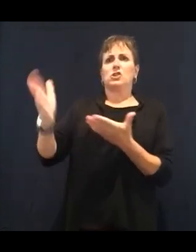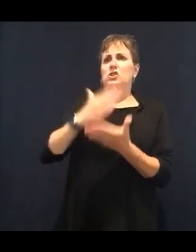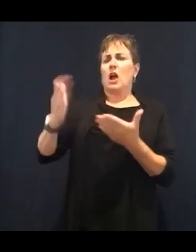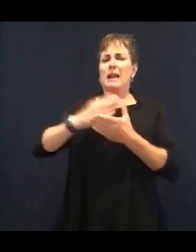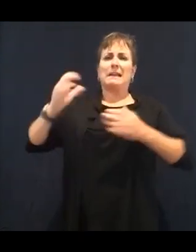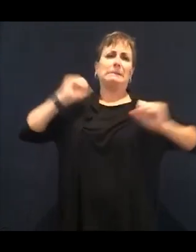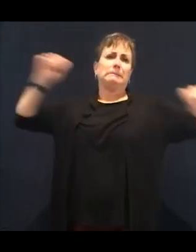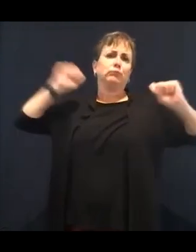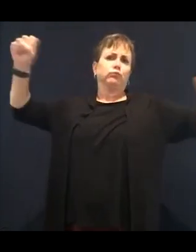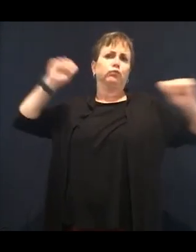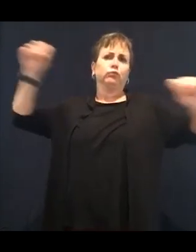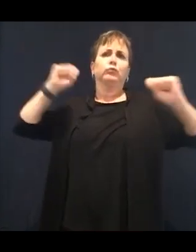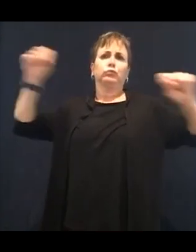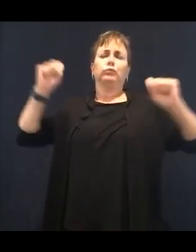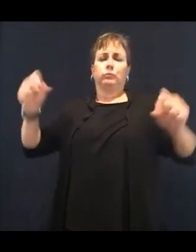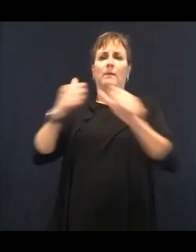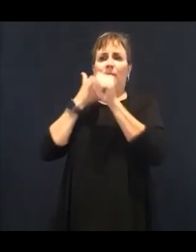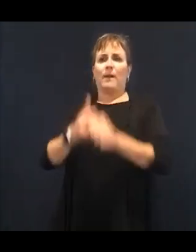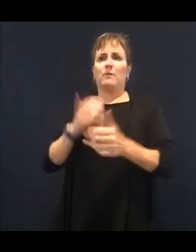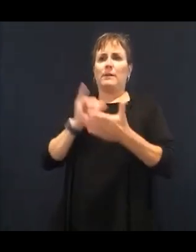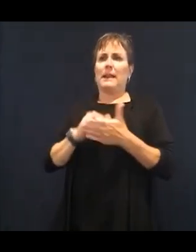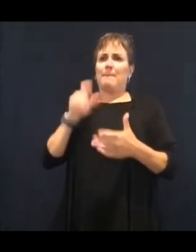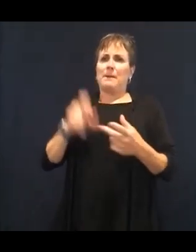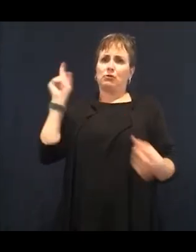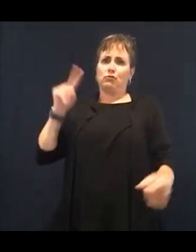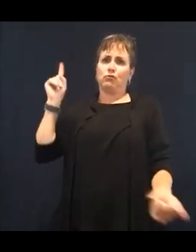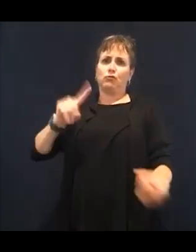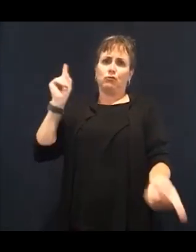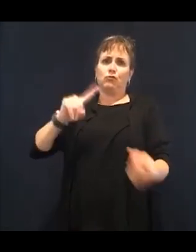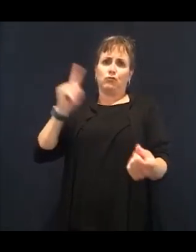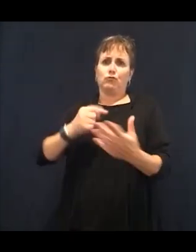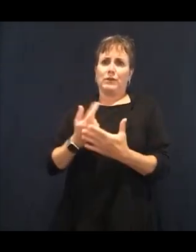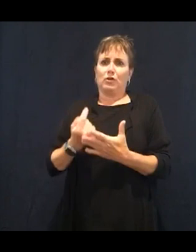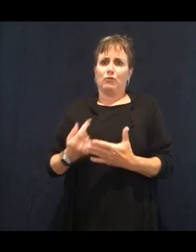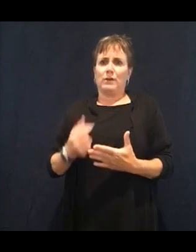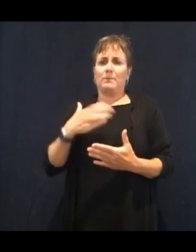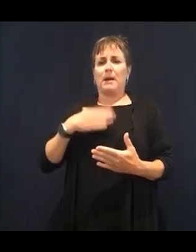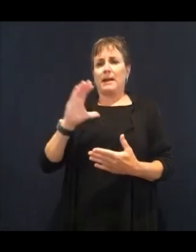own body at the age of twenty five years old when I was diagnosed